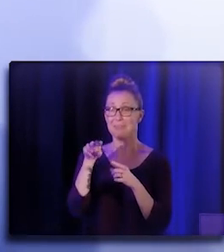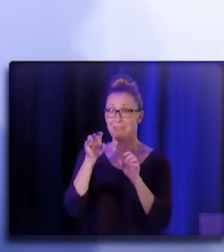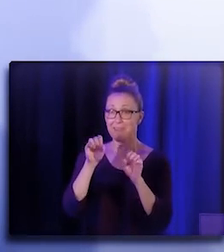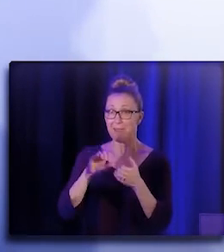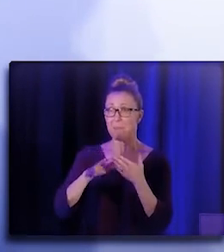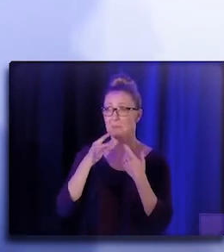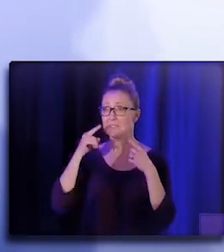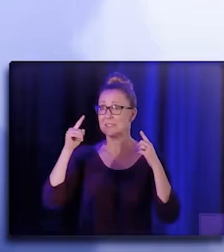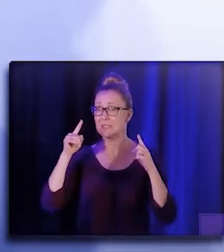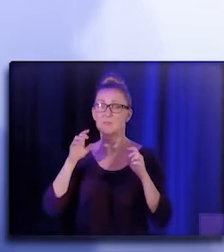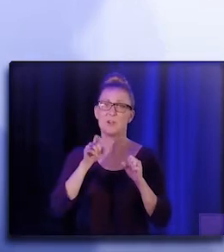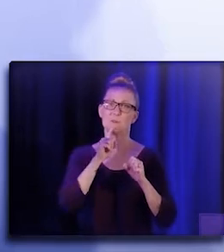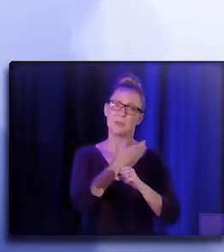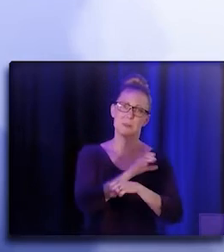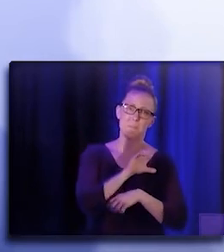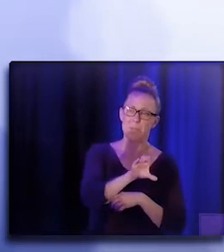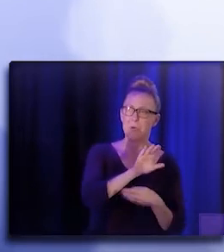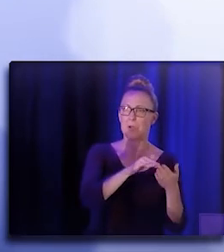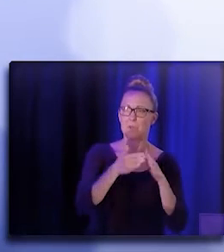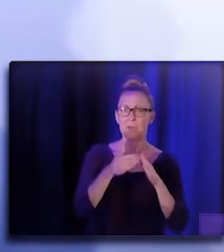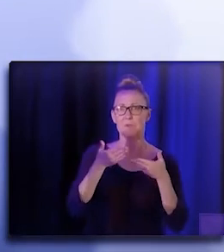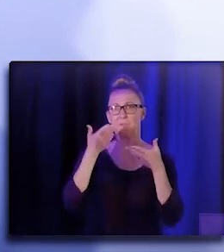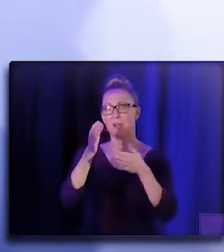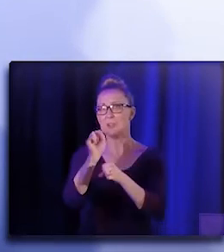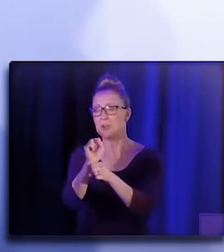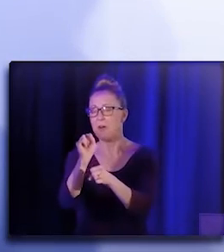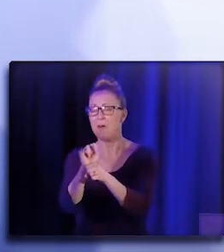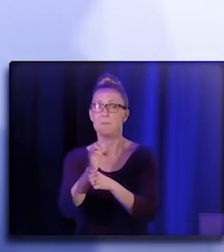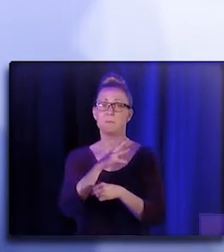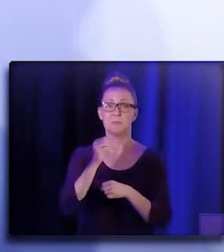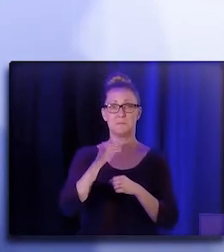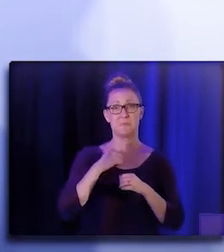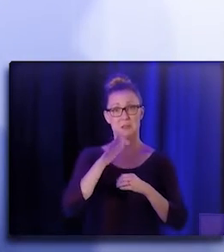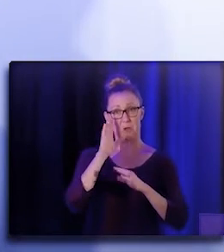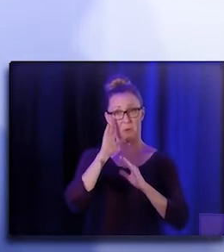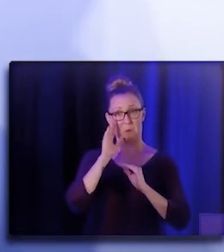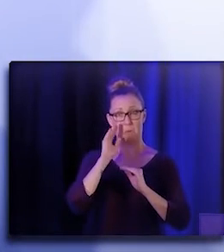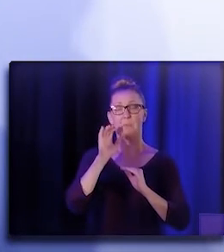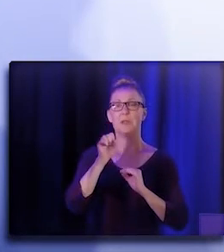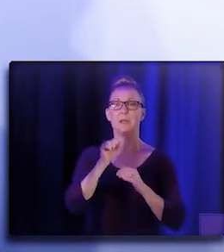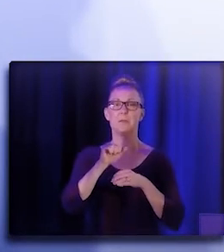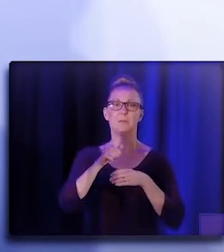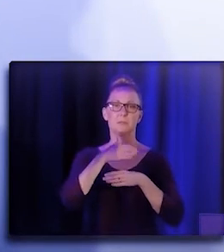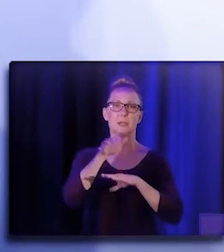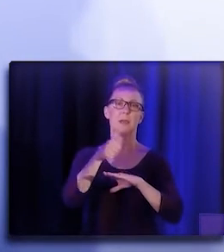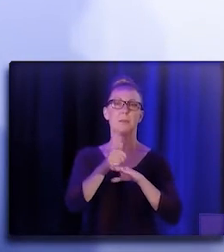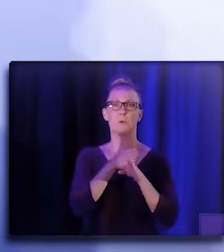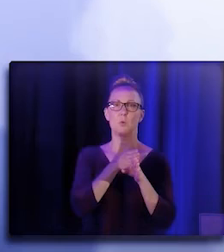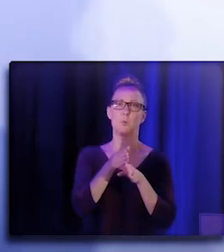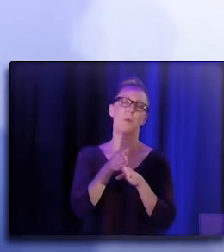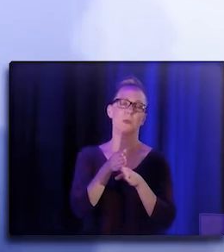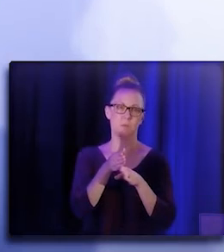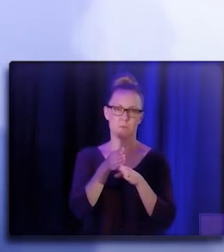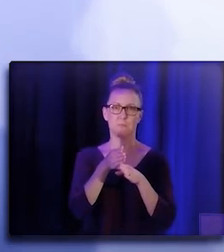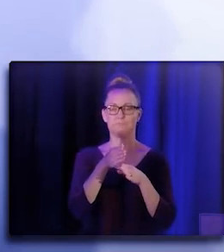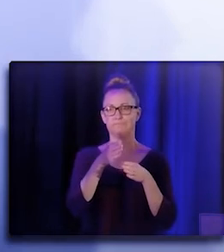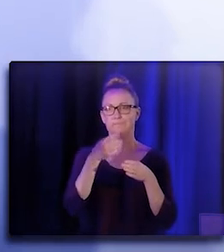while empowering communities, providing jobs, and I'm hoping providing career pathways for community health workers, a living wage,